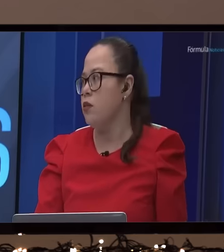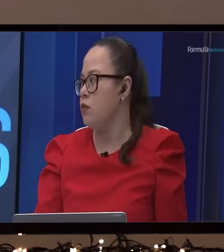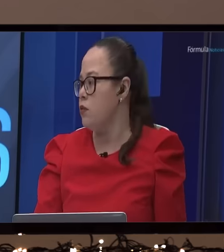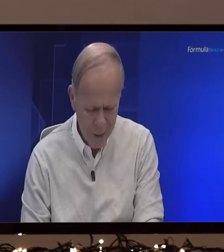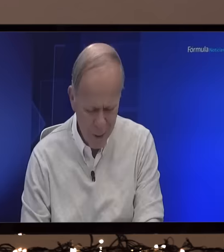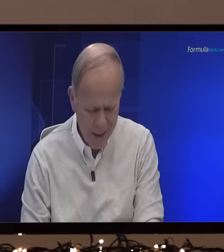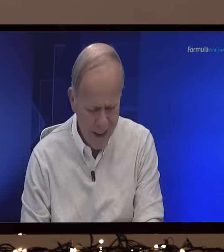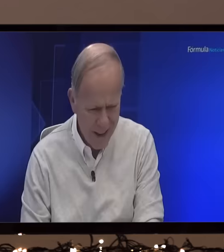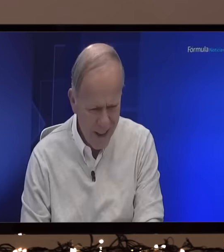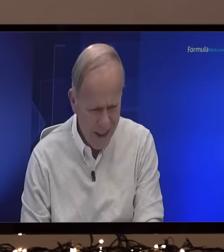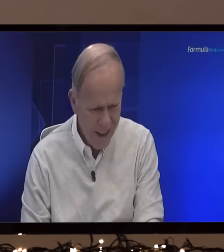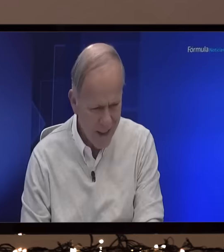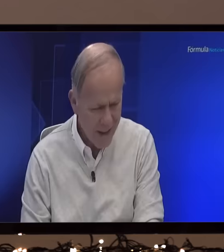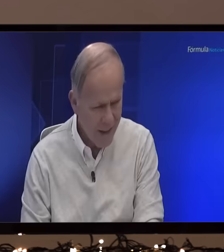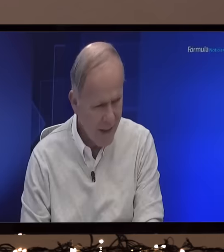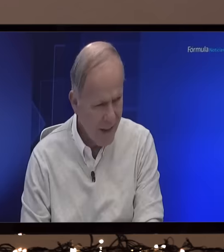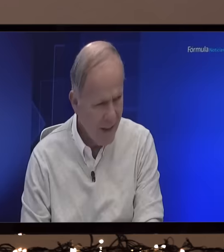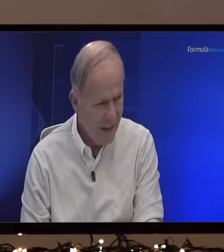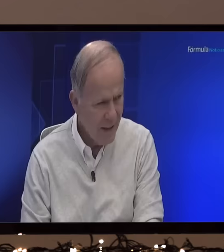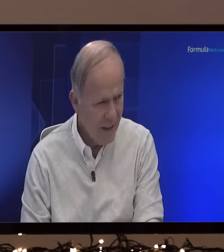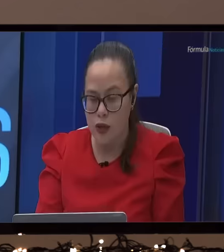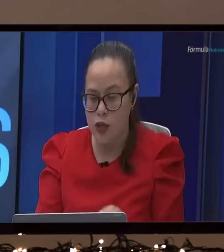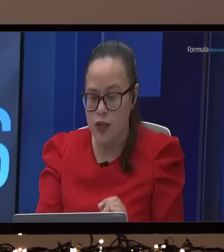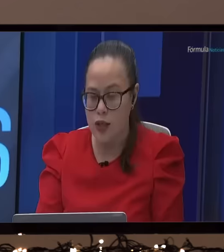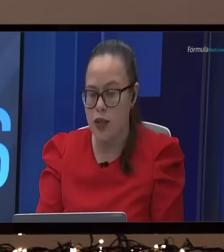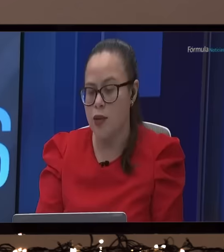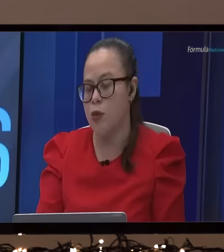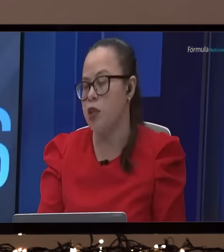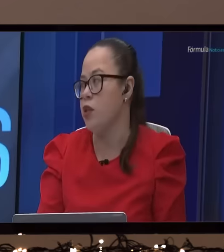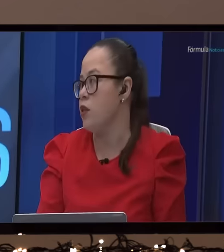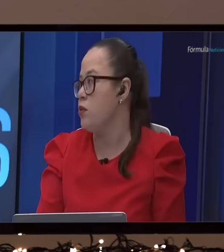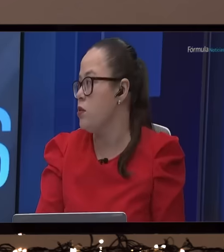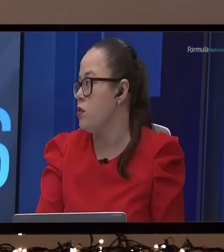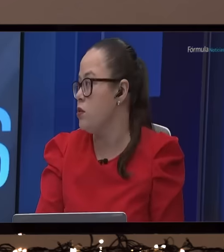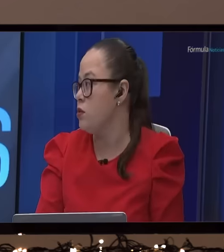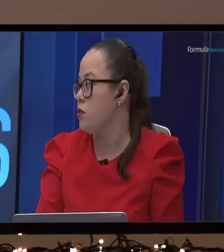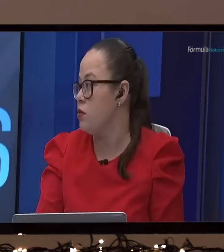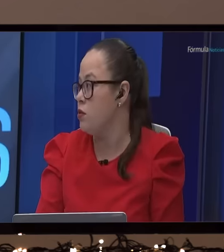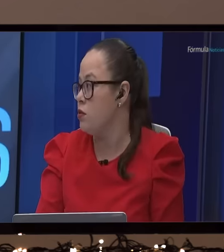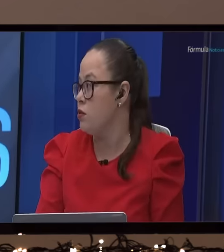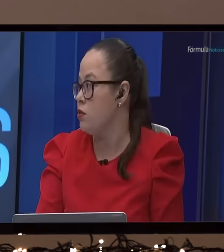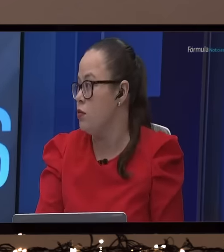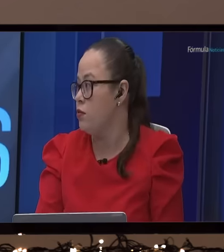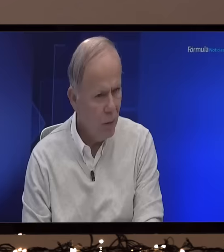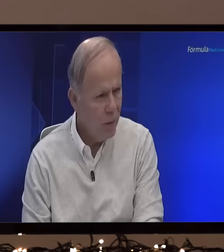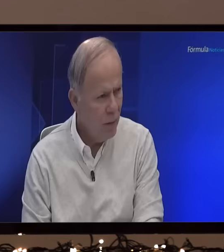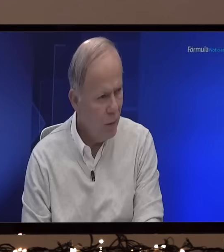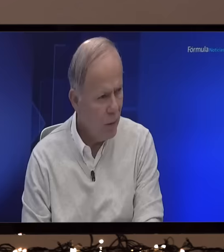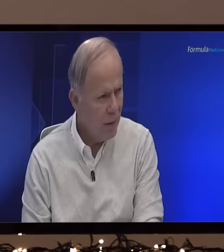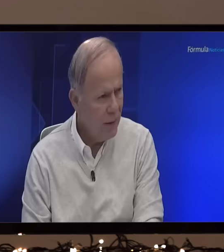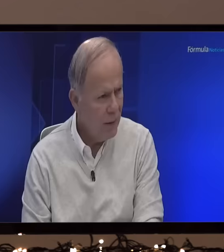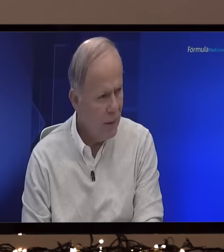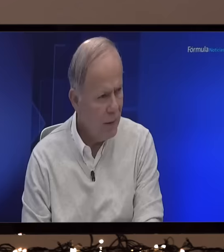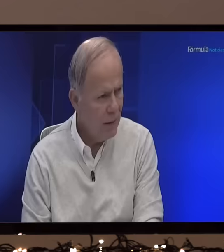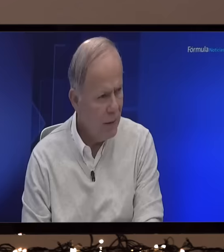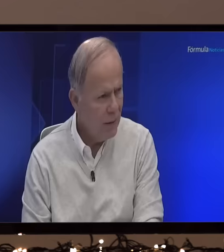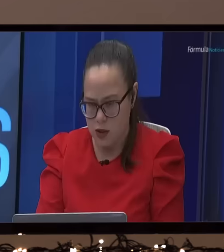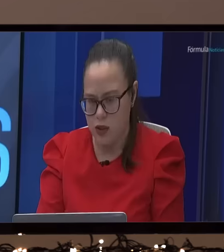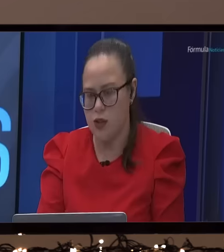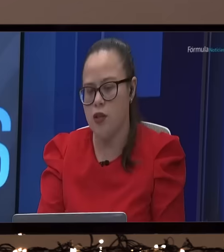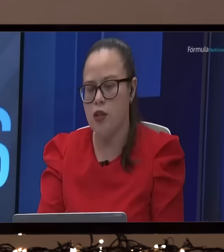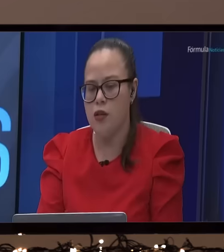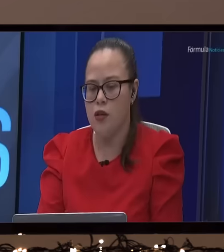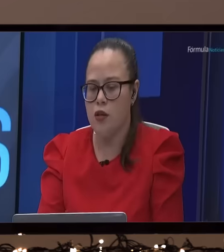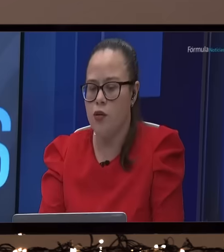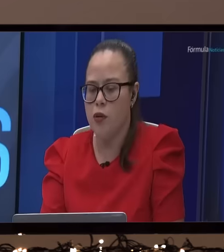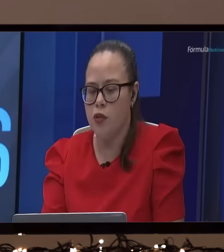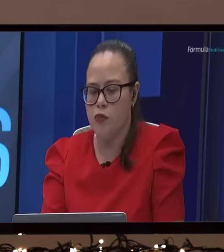congress of independent communicators and who organizes it, the president, the